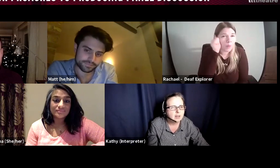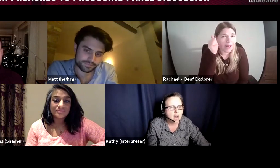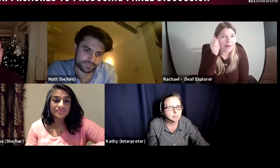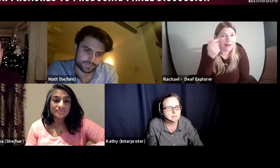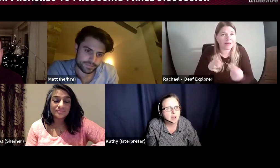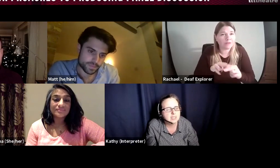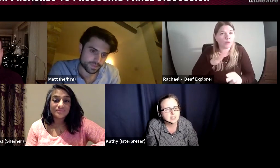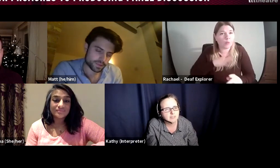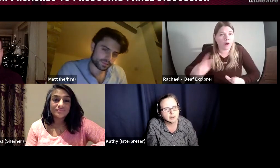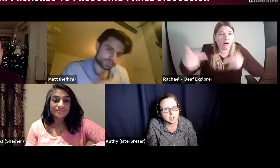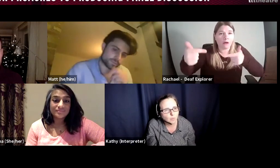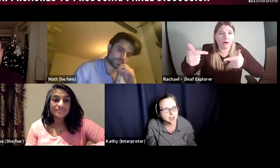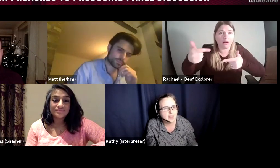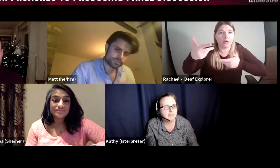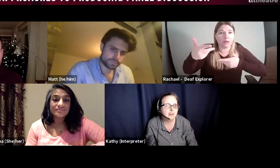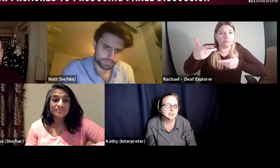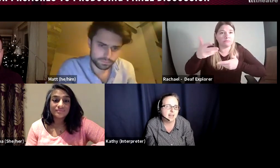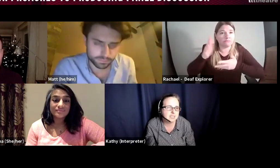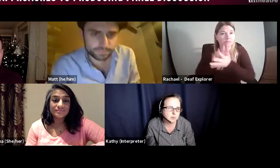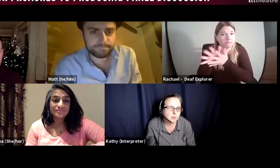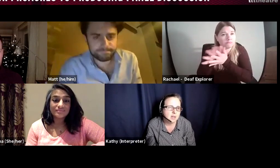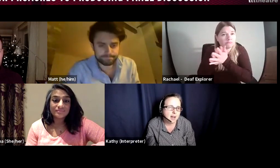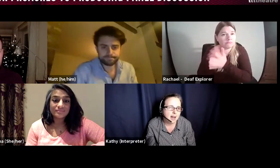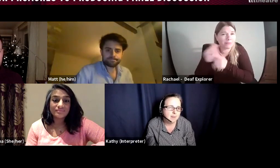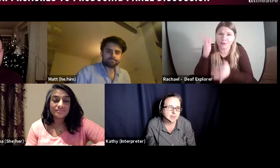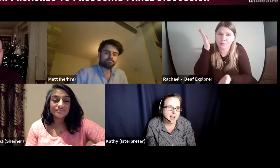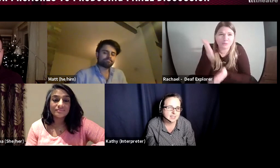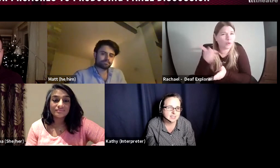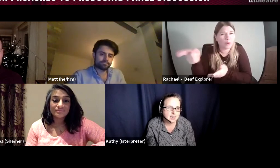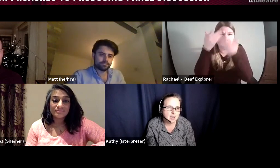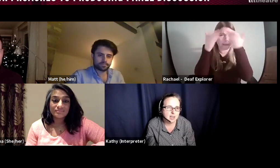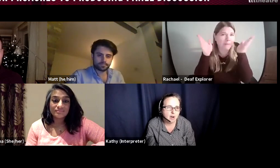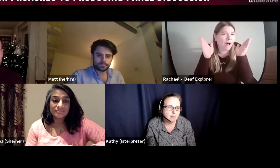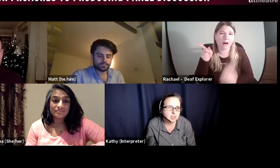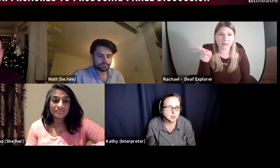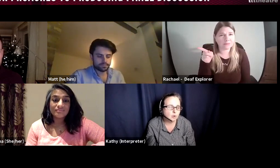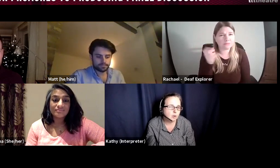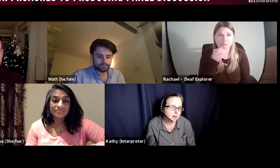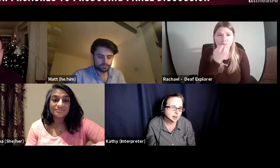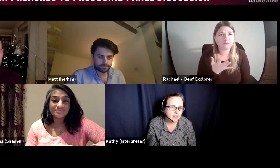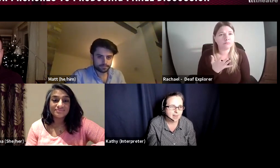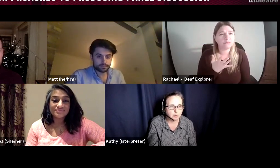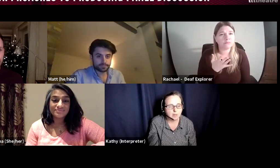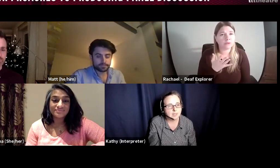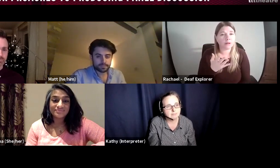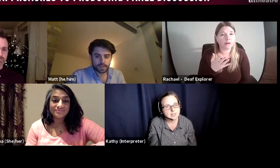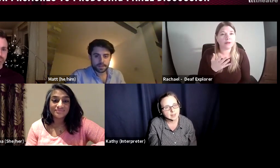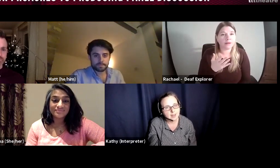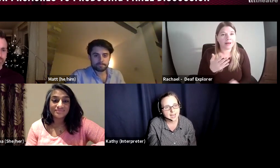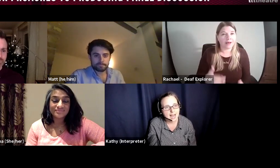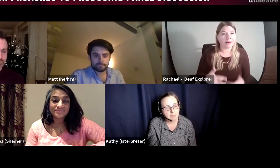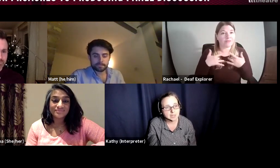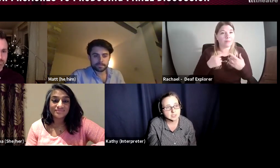open minded and aware and flexible and I am sure that they would welcome any applicants who